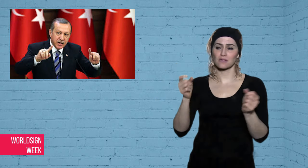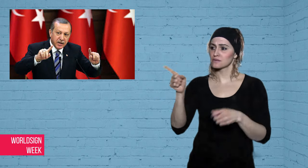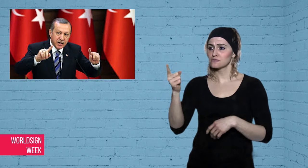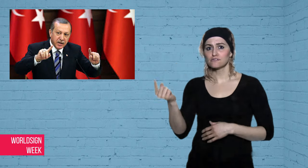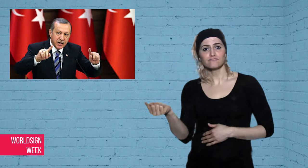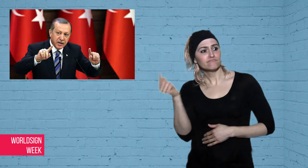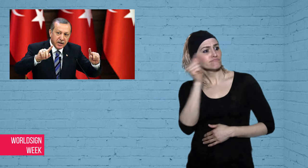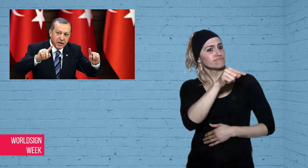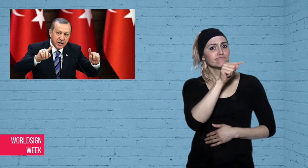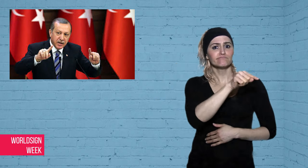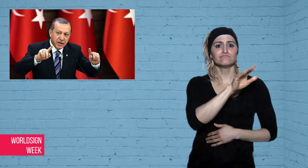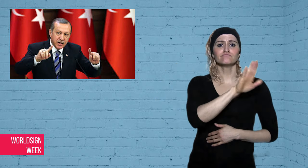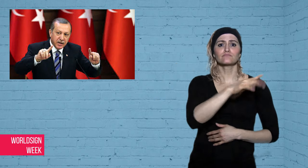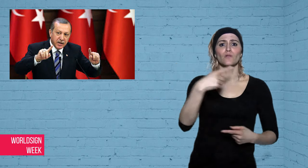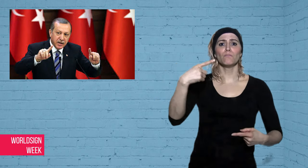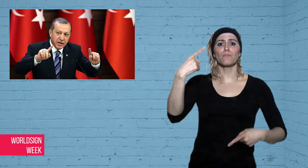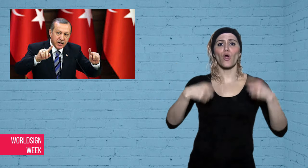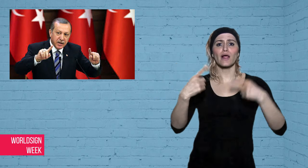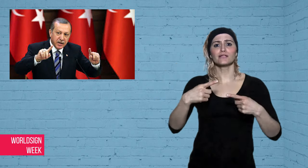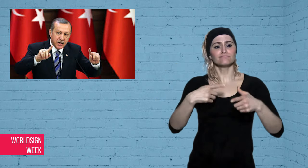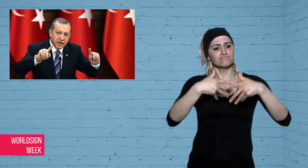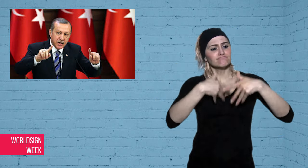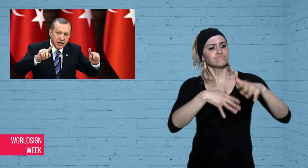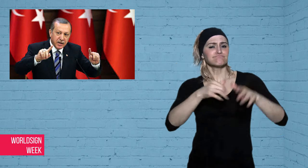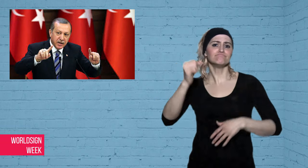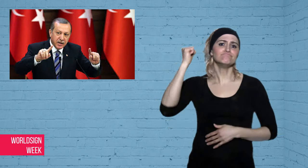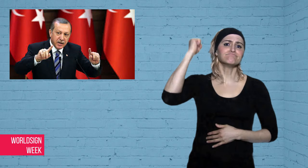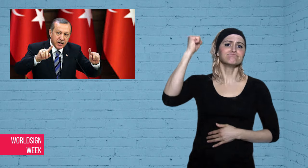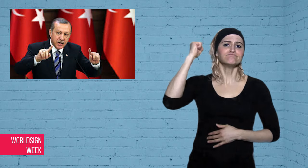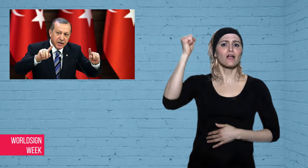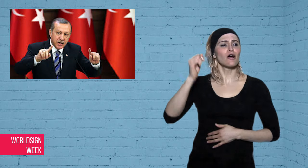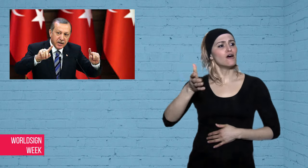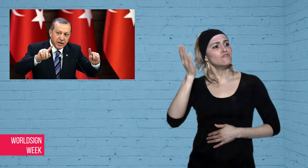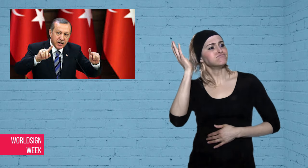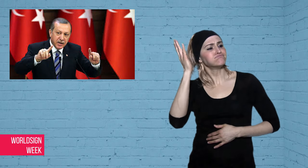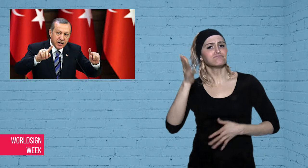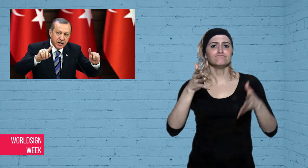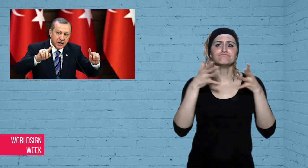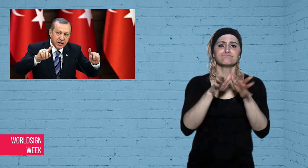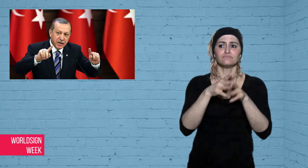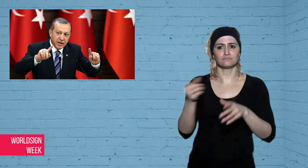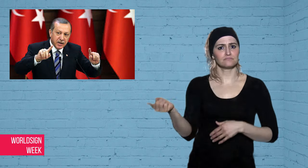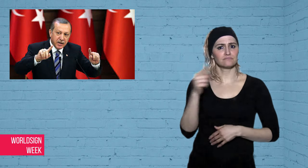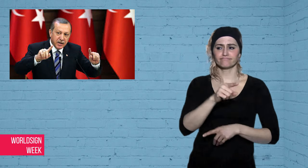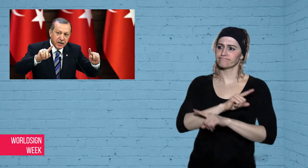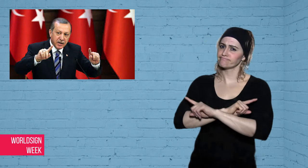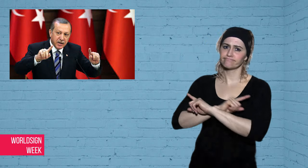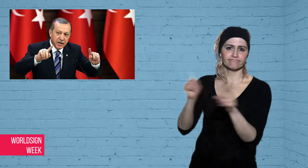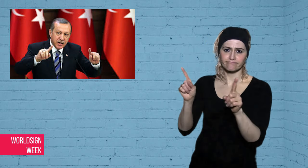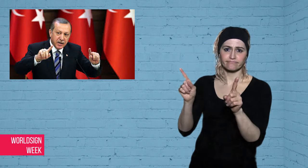the Turkish President accused Germany